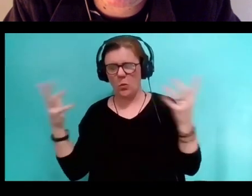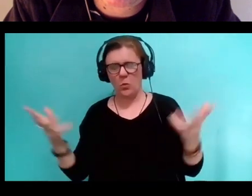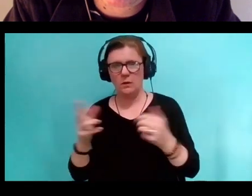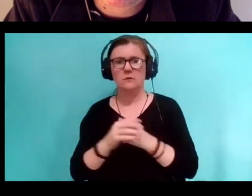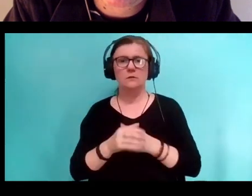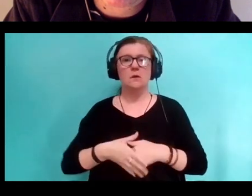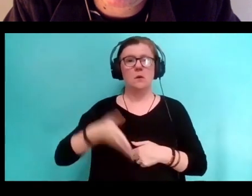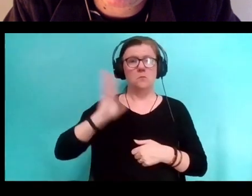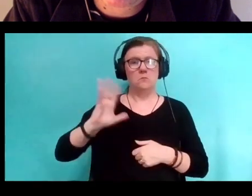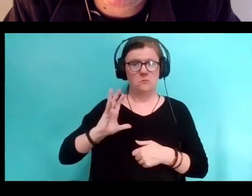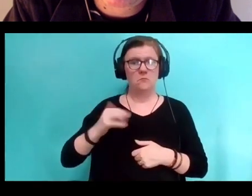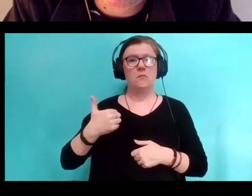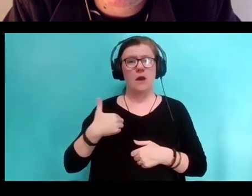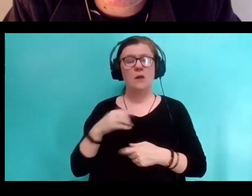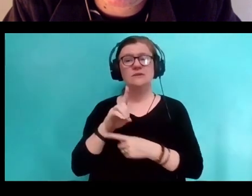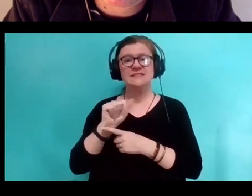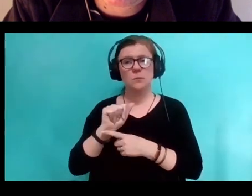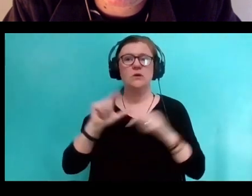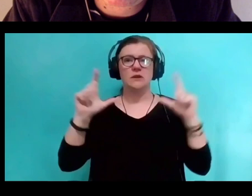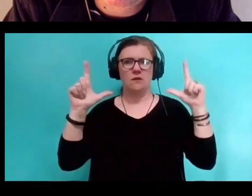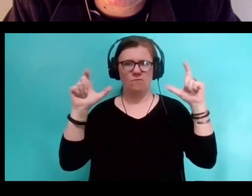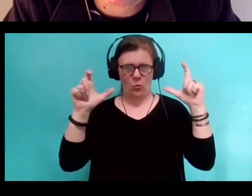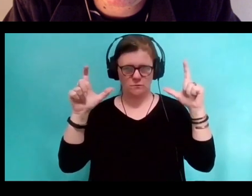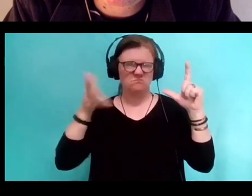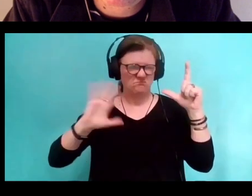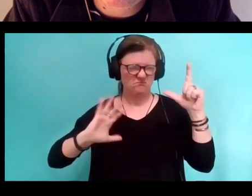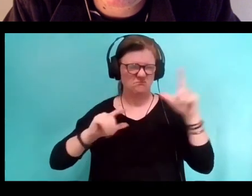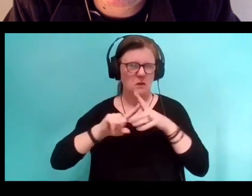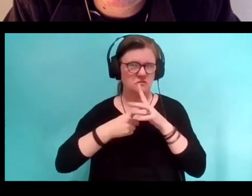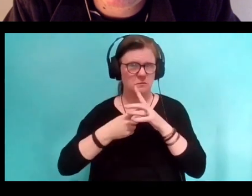doing disability portraiture, which is a whole long story,